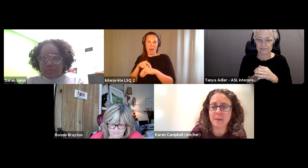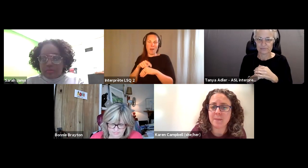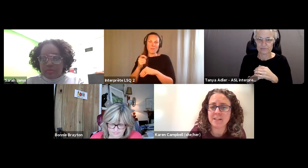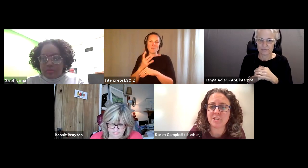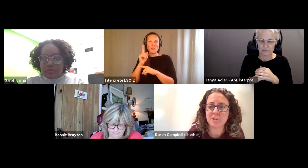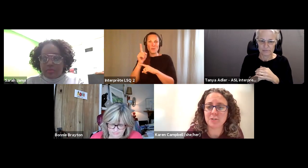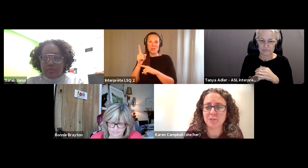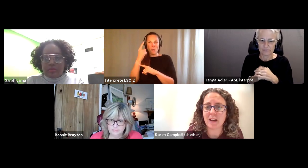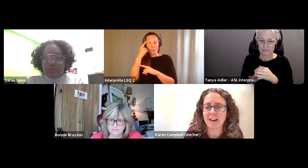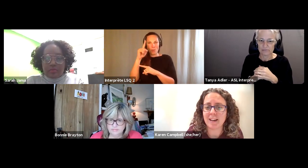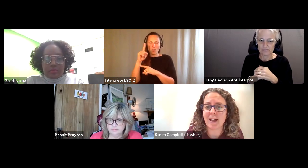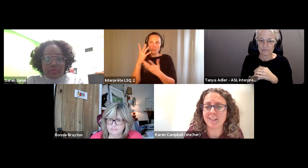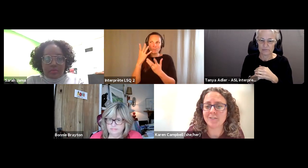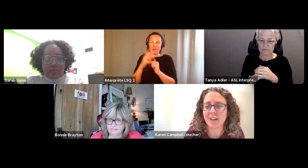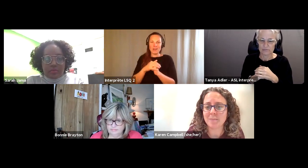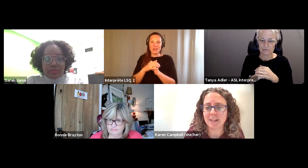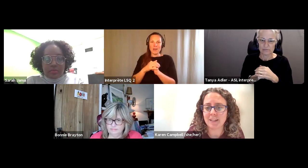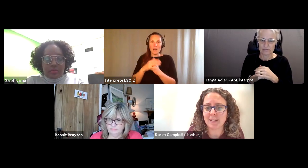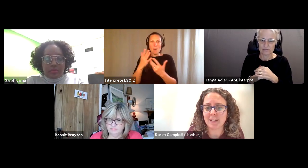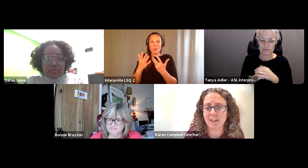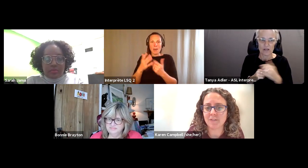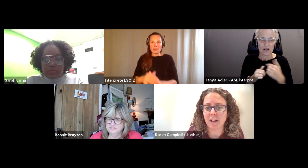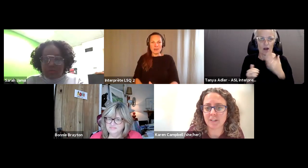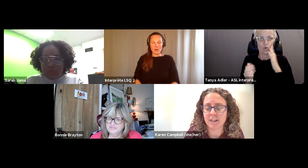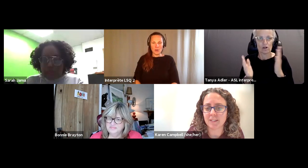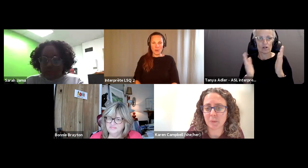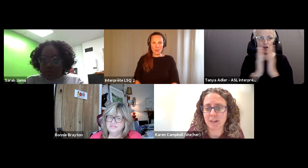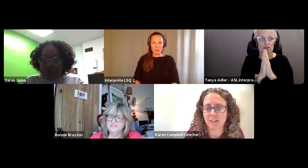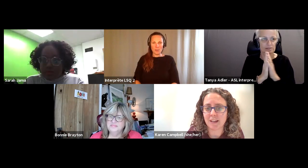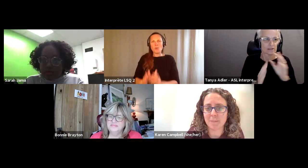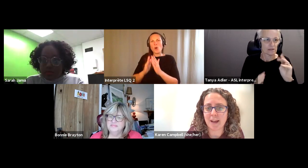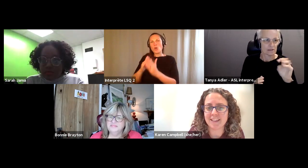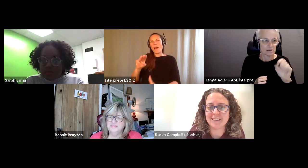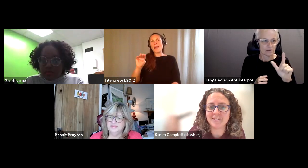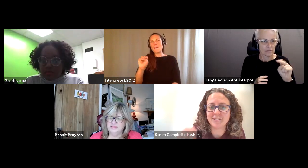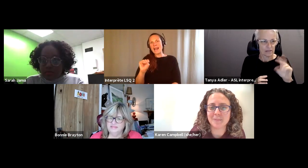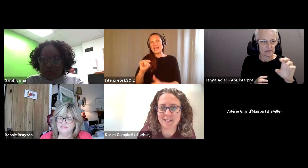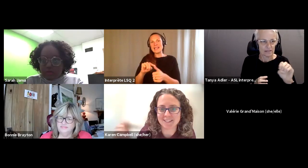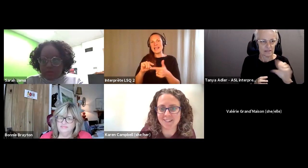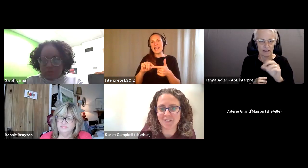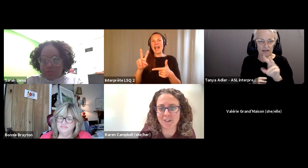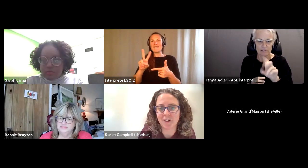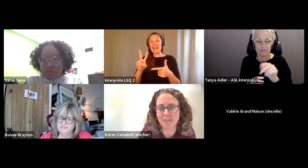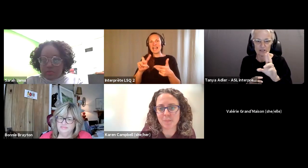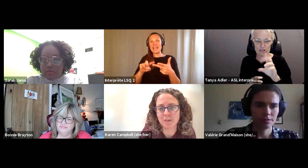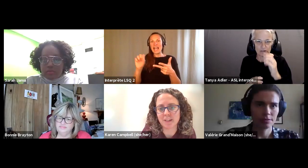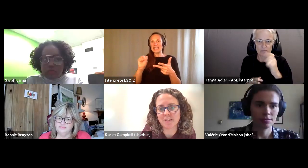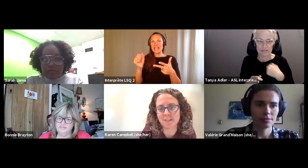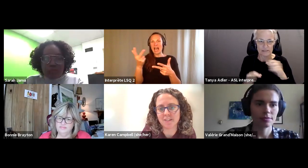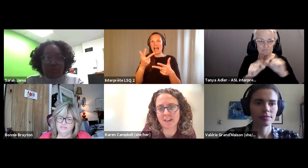Karen Campbell (she/her): Maybe two i'll invite Melanie and Valerie as well back into the mix Here are three presenters.